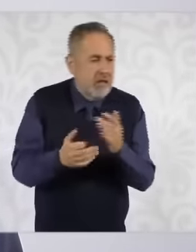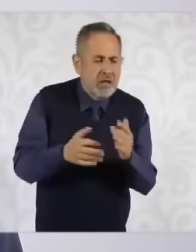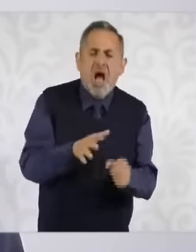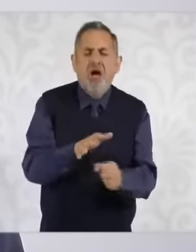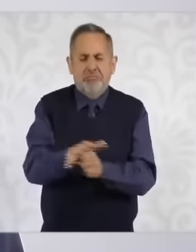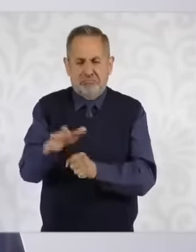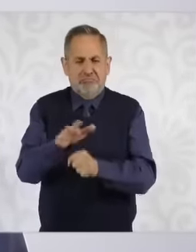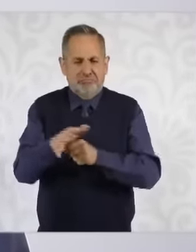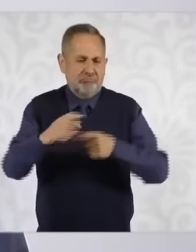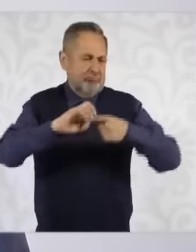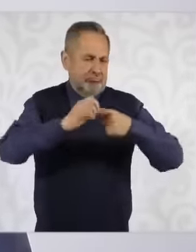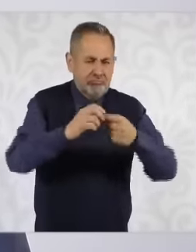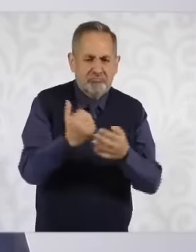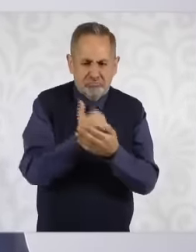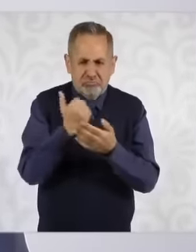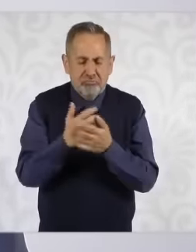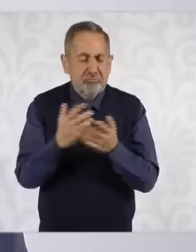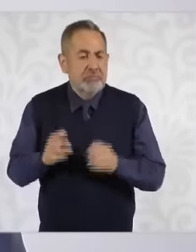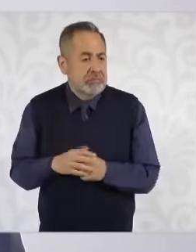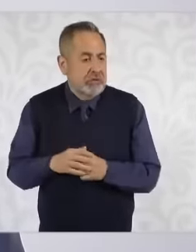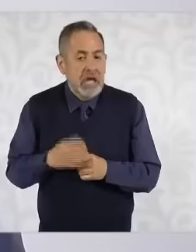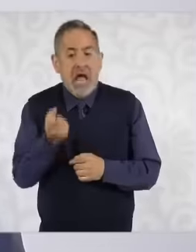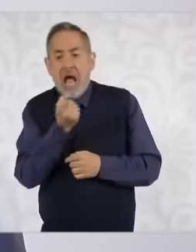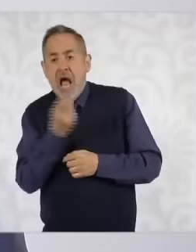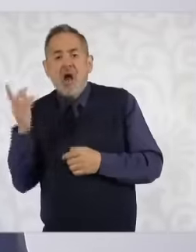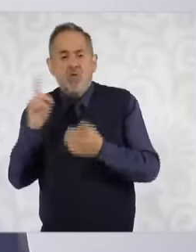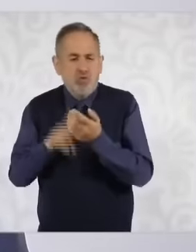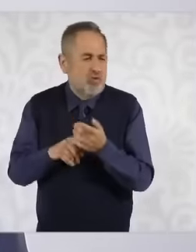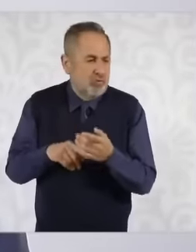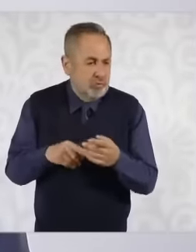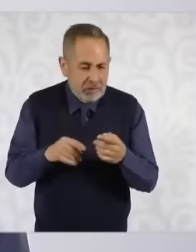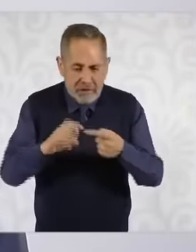So the producers have been left with seeds. Well, they are degenerating year after